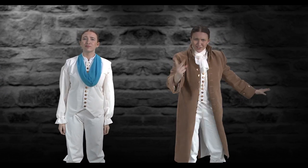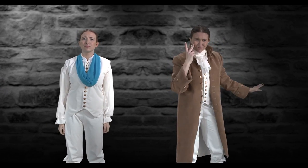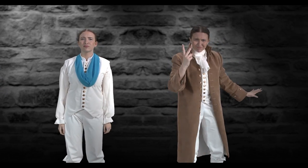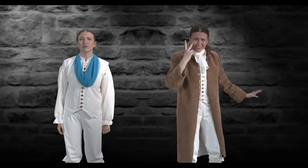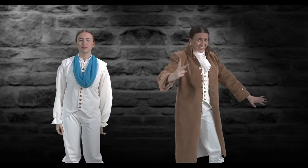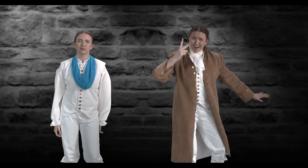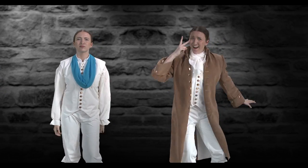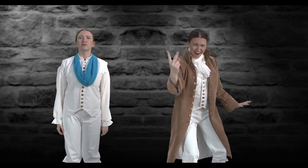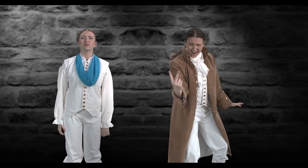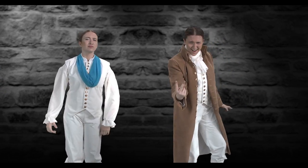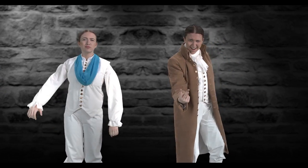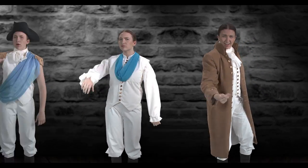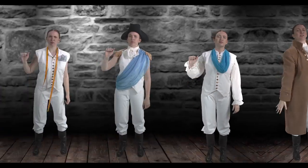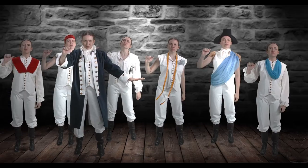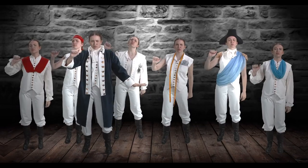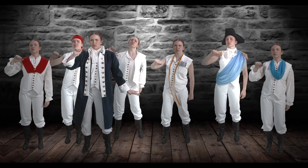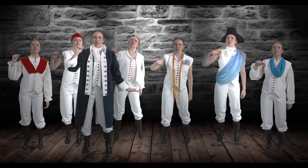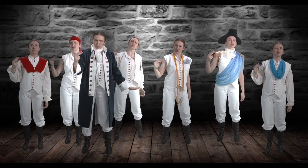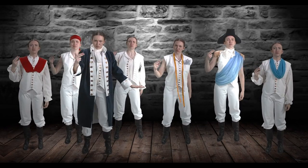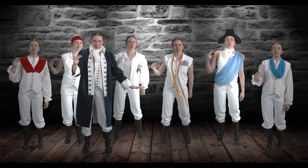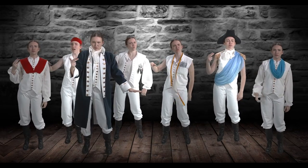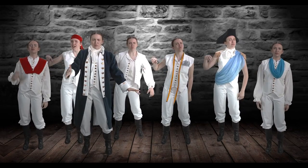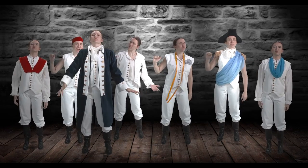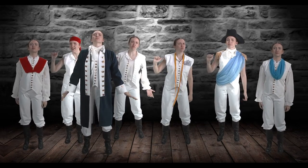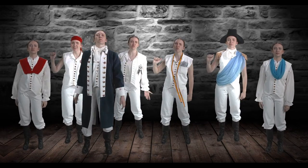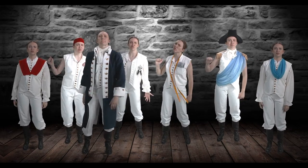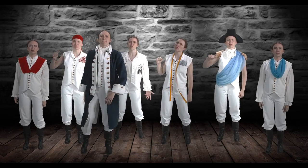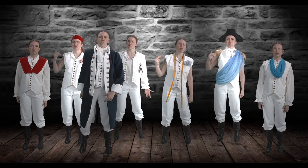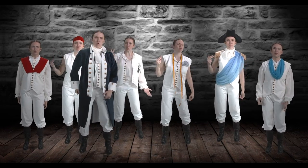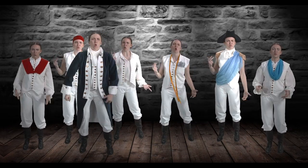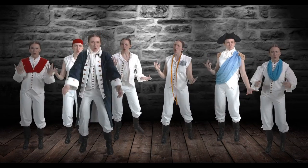Just you wait! Alexander Hamilton (Alexander Hamilton), we're waiting in the wings for you (waiting in the